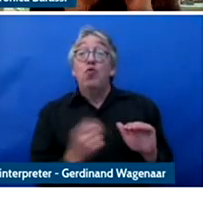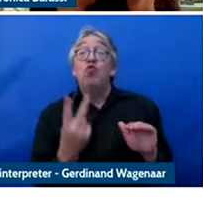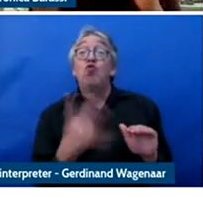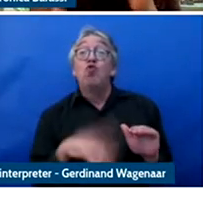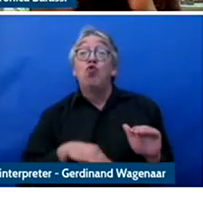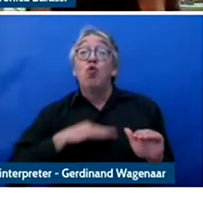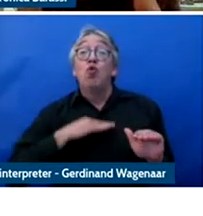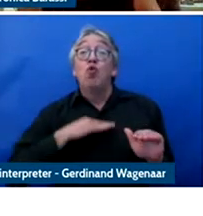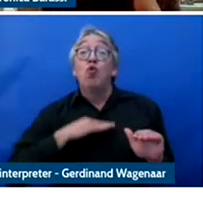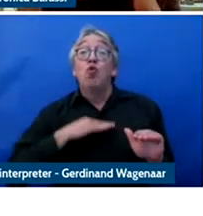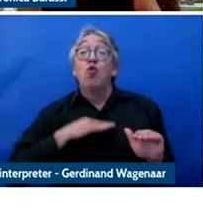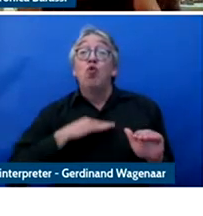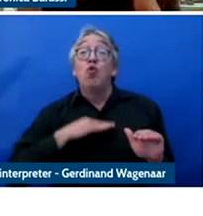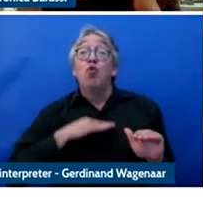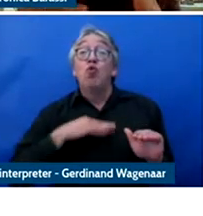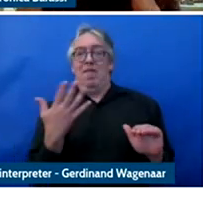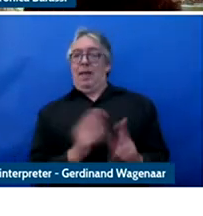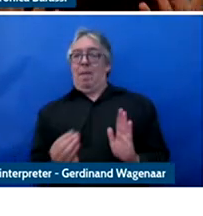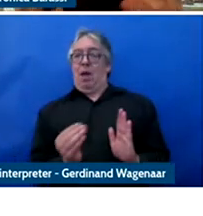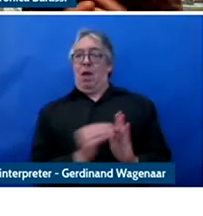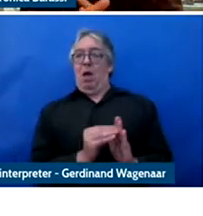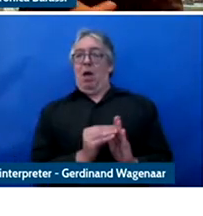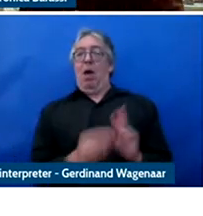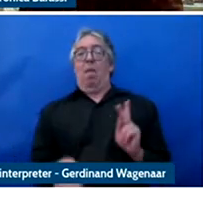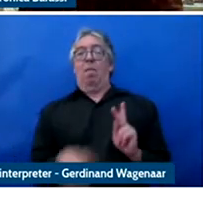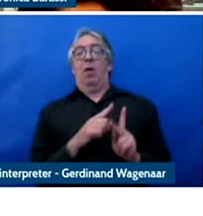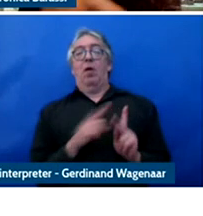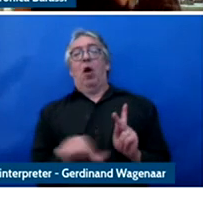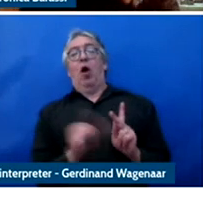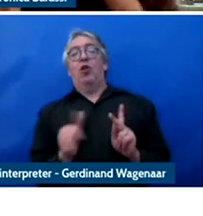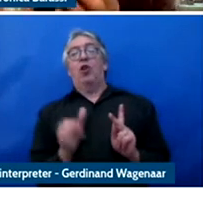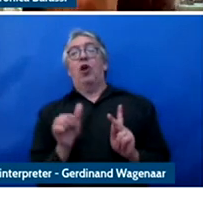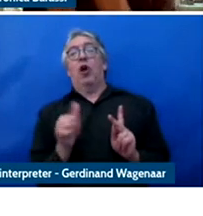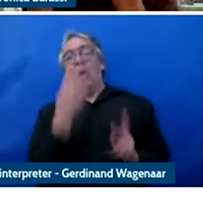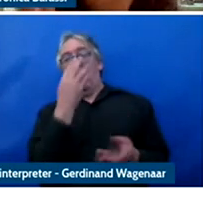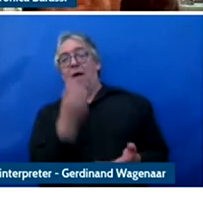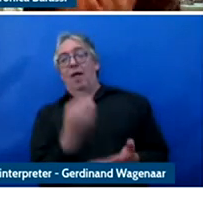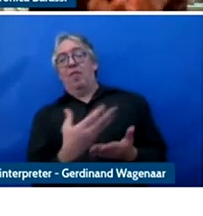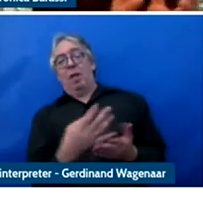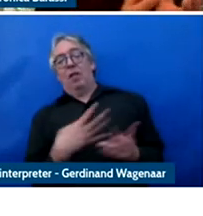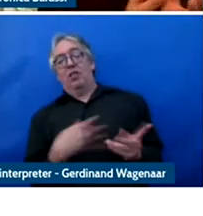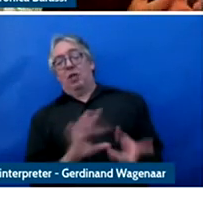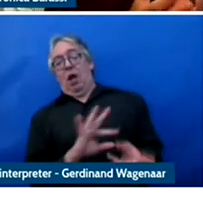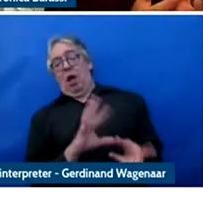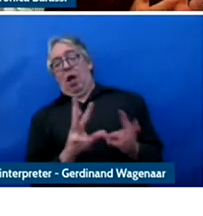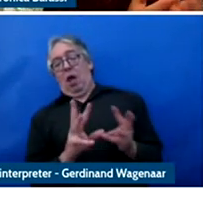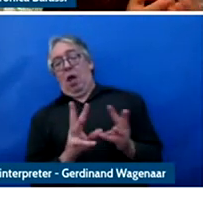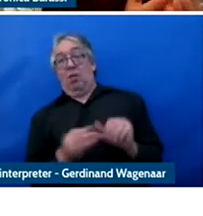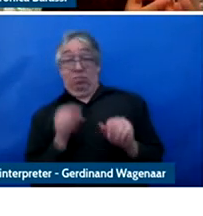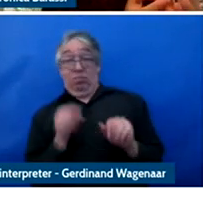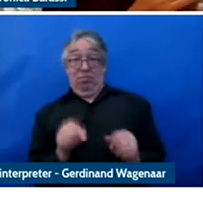and put that together as a series of other data and sell their professionals